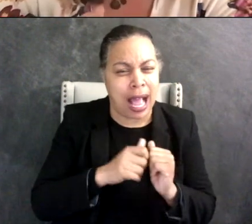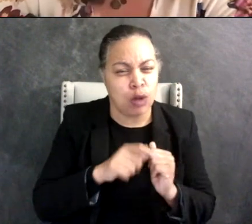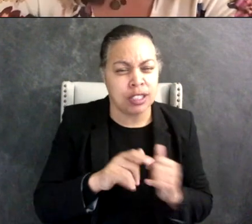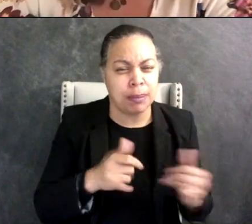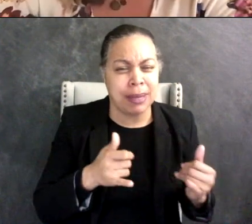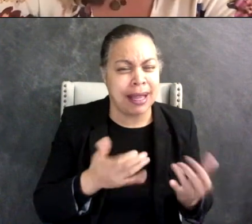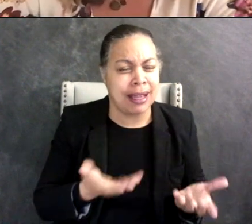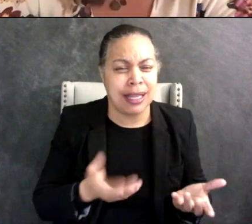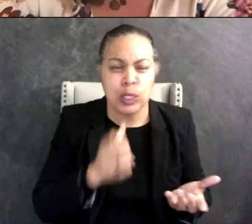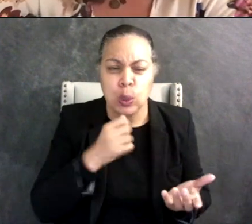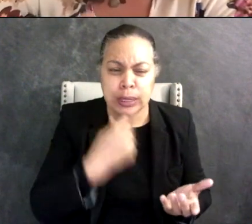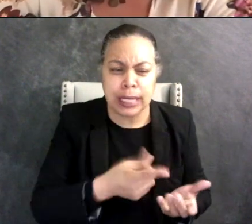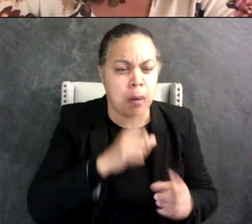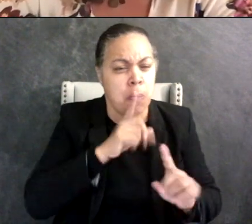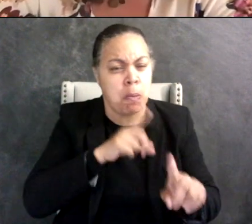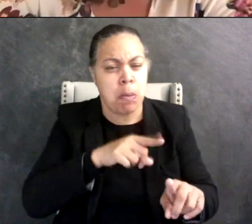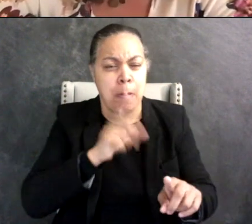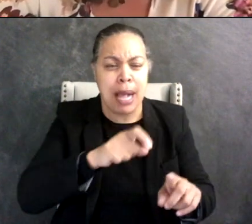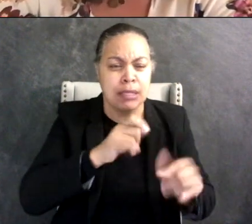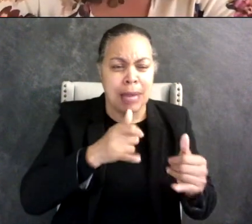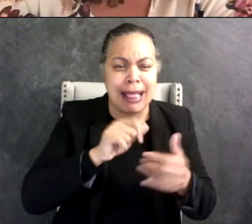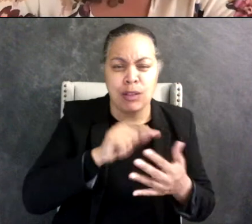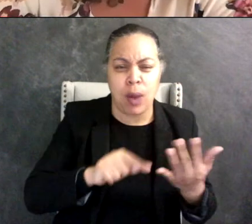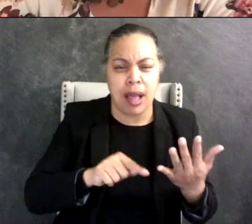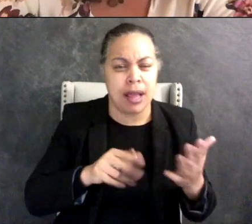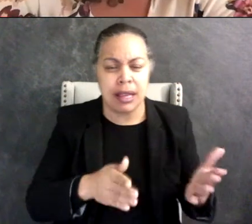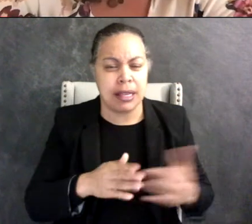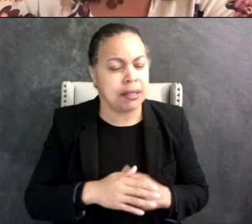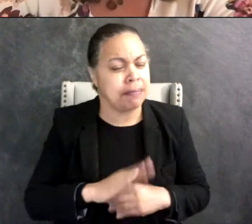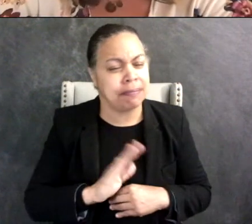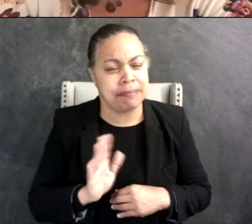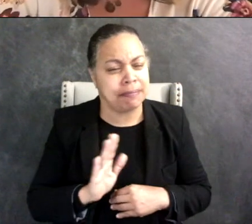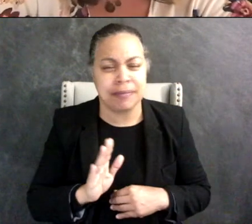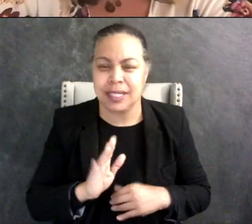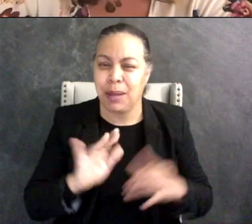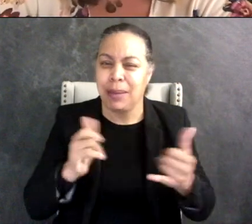how they should play because play has to be based on the person's interests. I know that when I